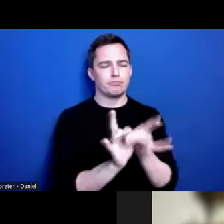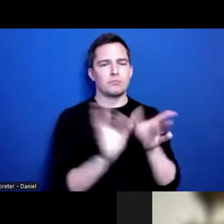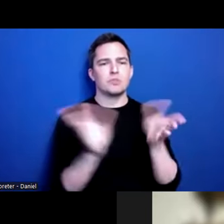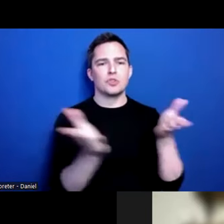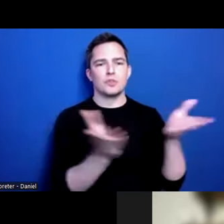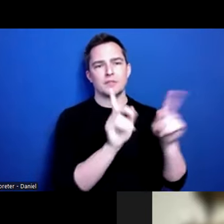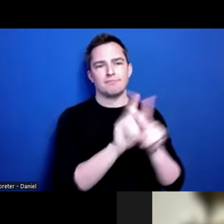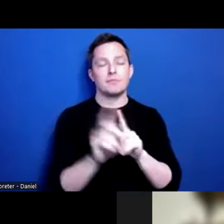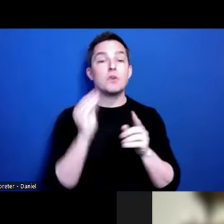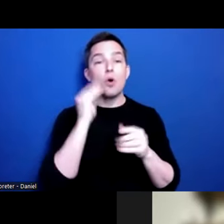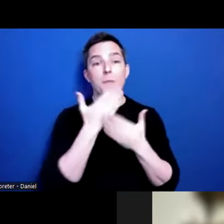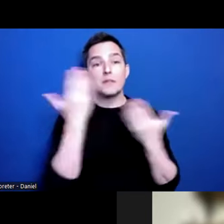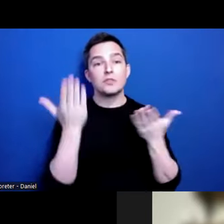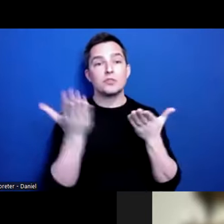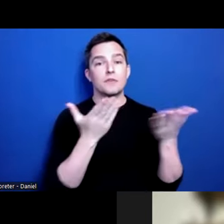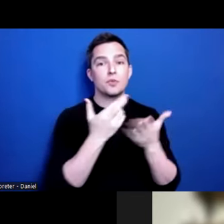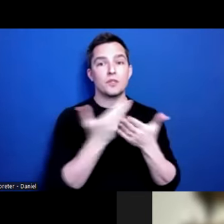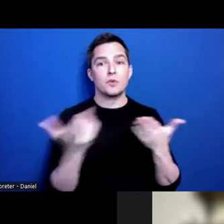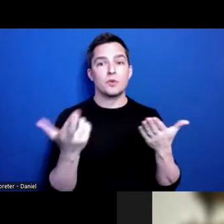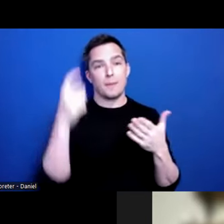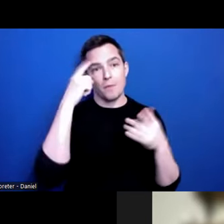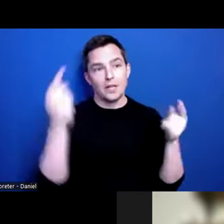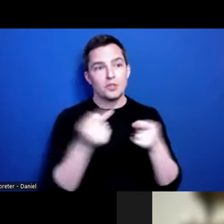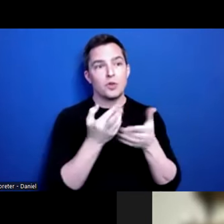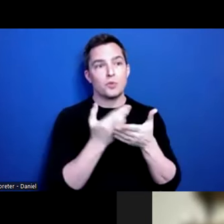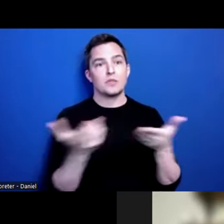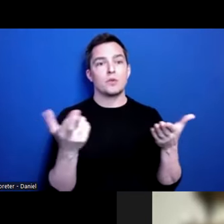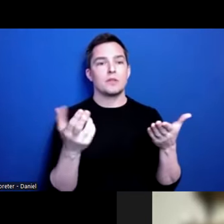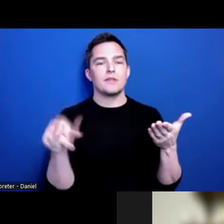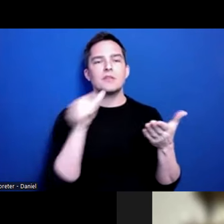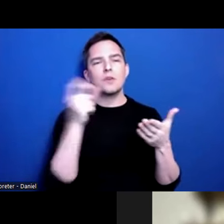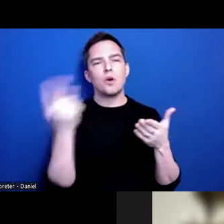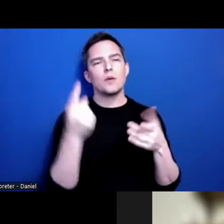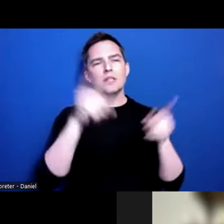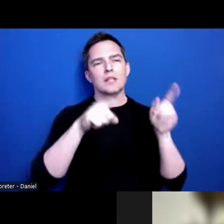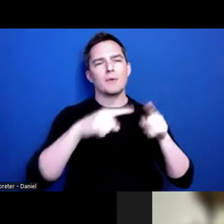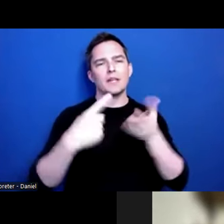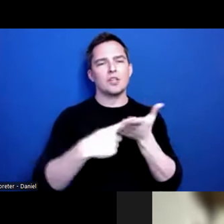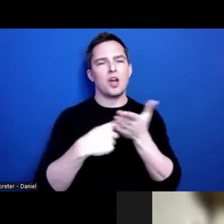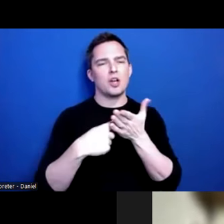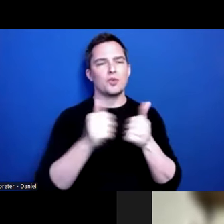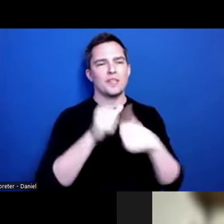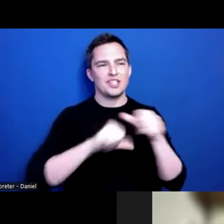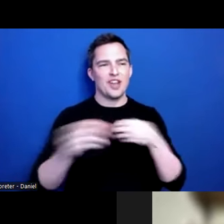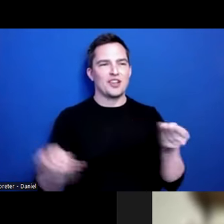homeless services resources and brain injury resources and they don’t always collaborate or talk to each other or understand those needs.